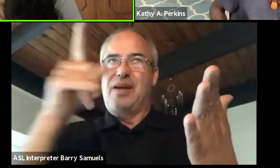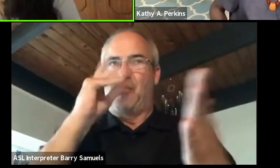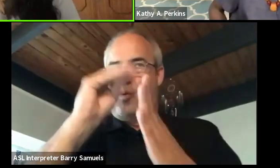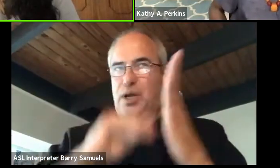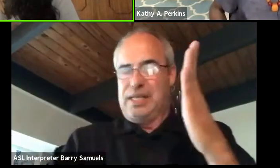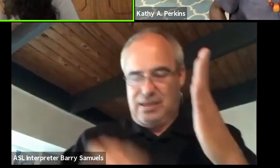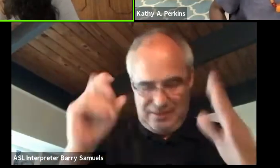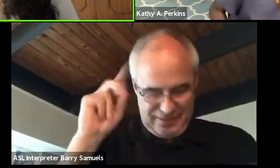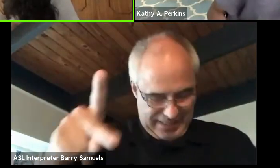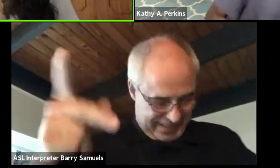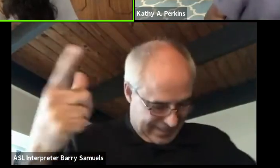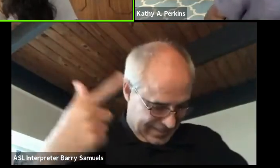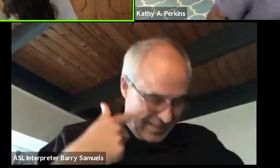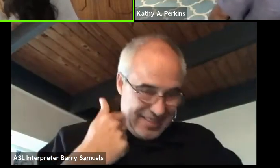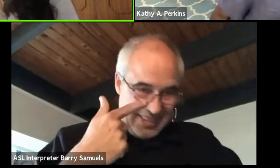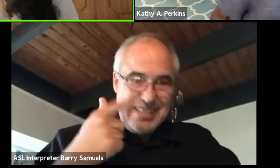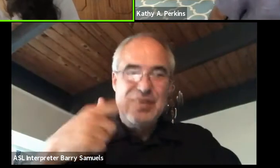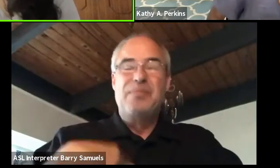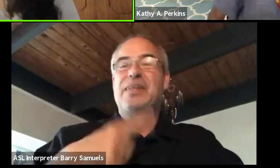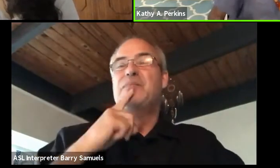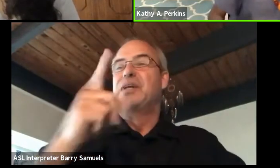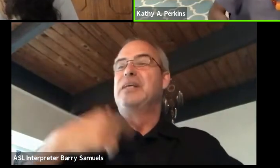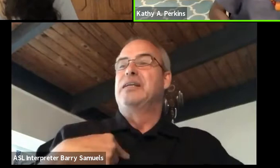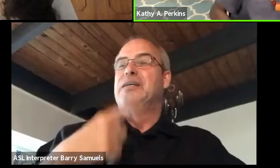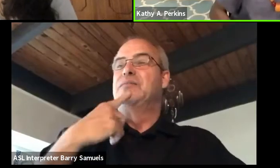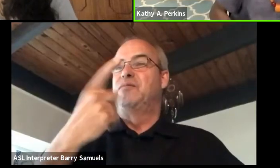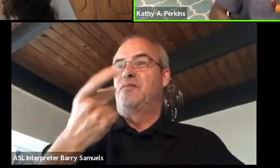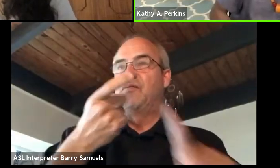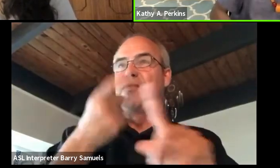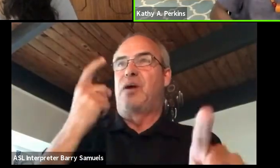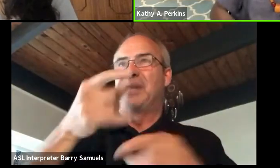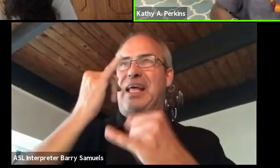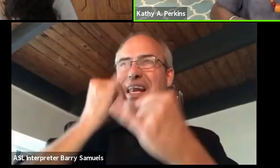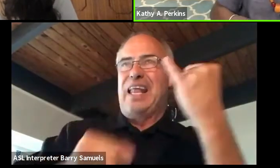Originally, and this is sort of a takeoff on the last festival idea called,